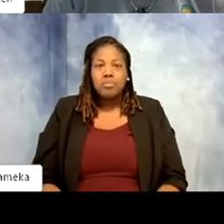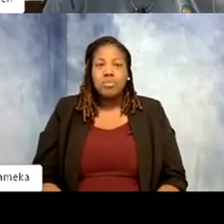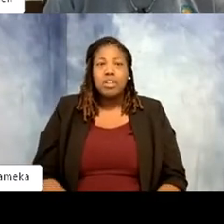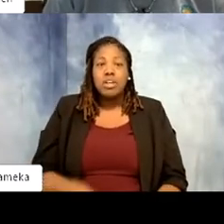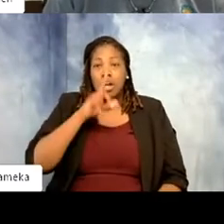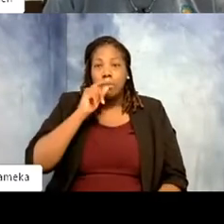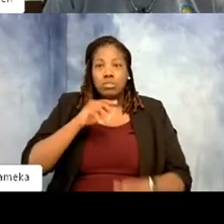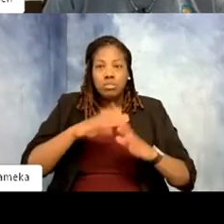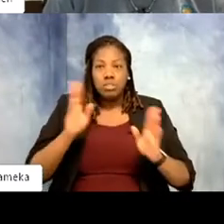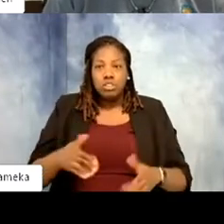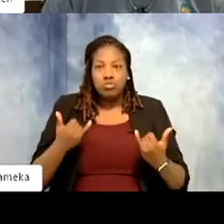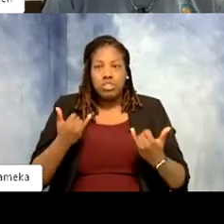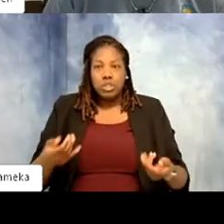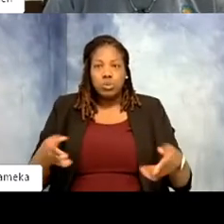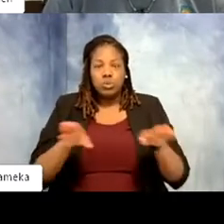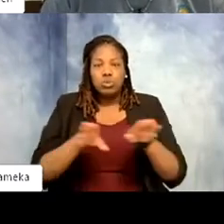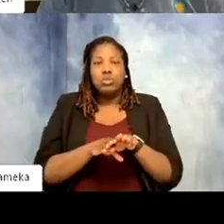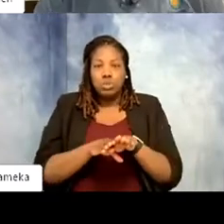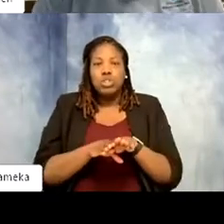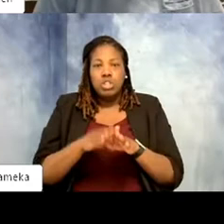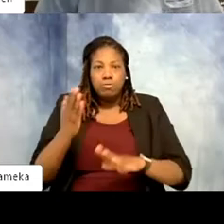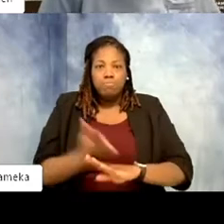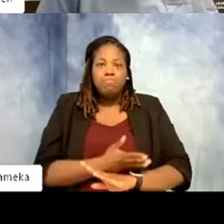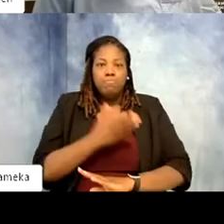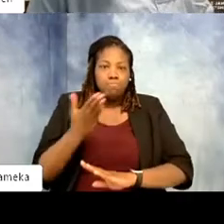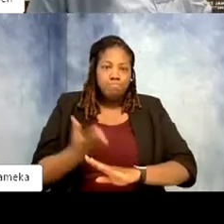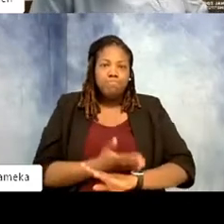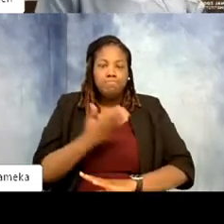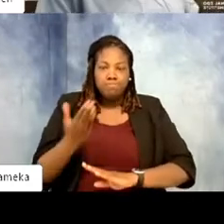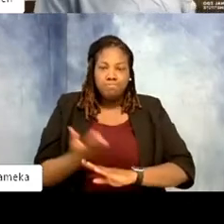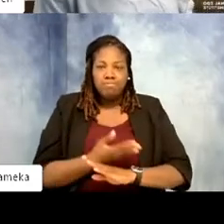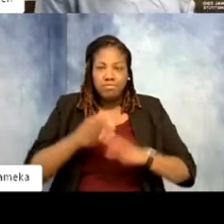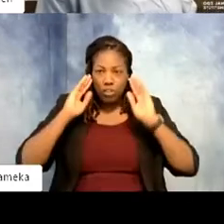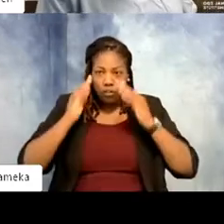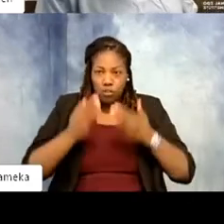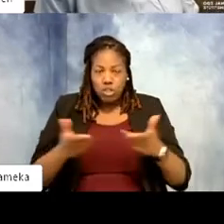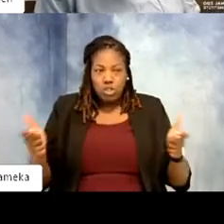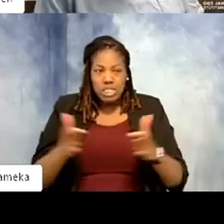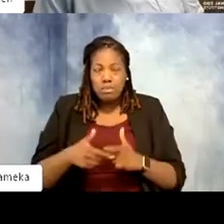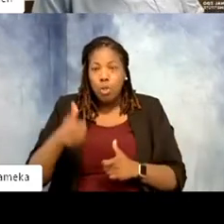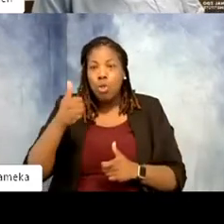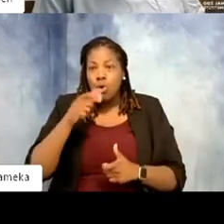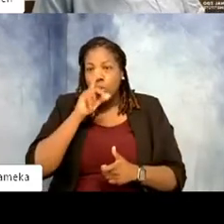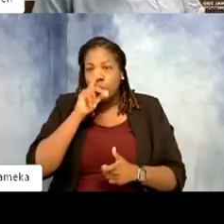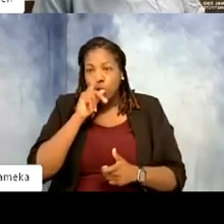currently closed for this big renovation to focus on those smaller migratory birds that we all—of us